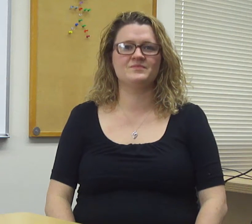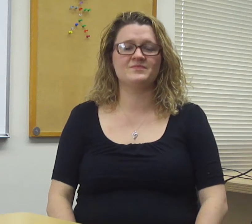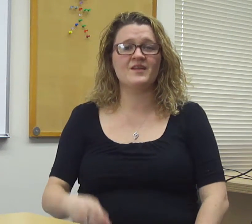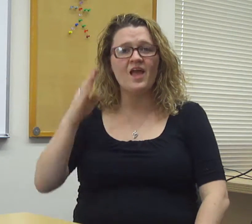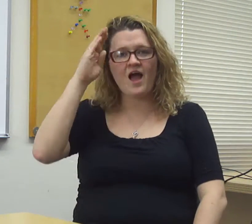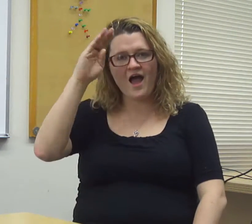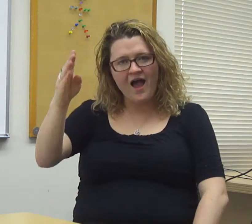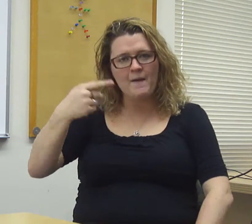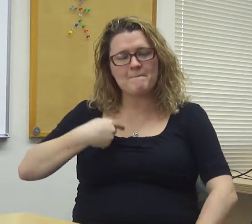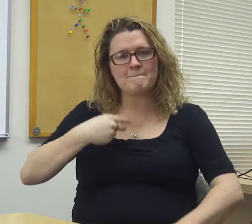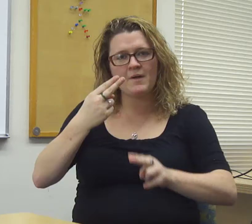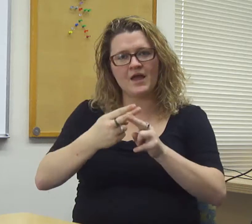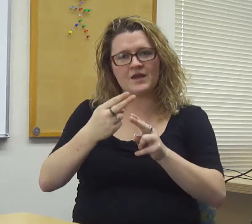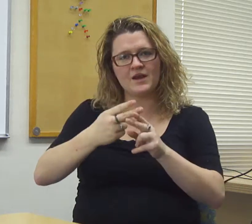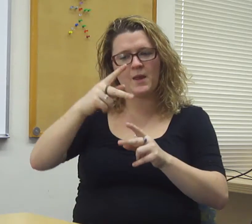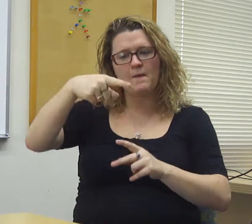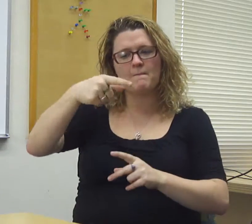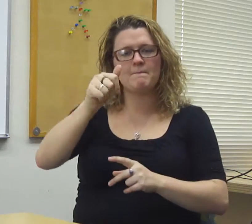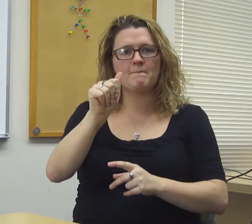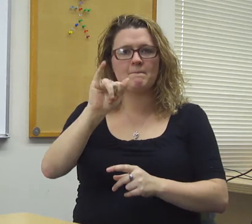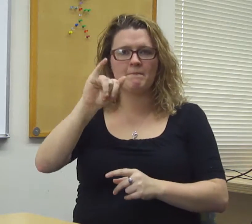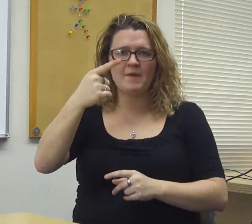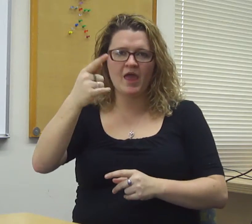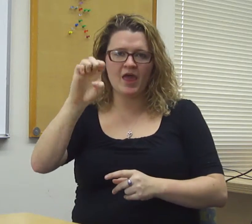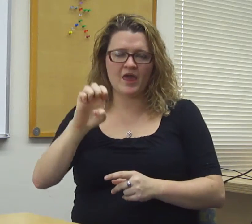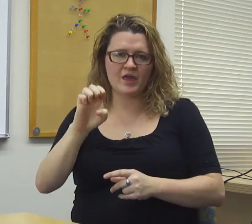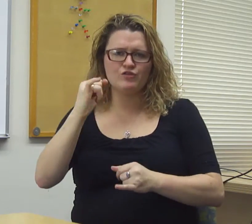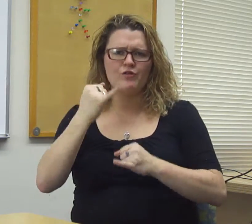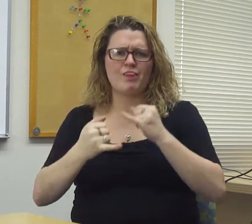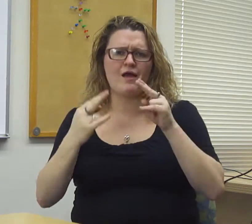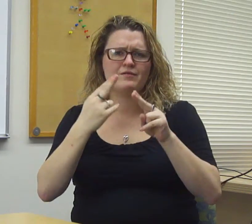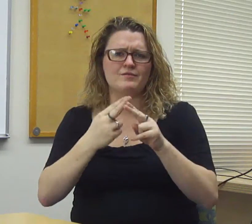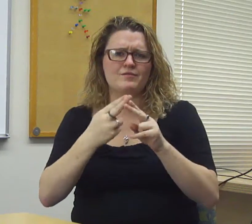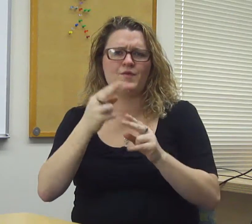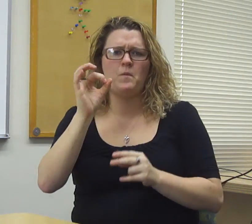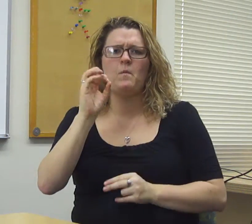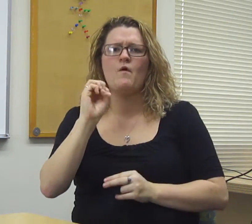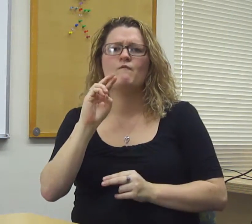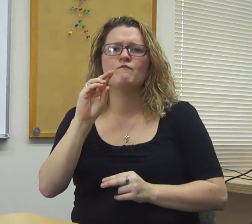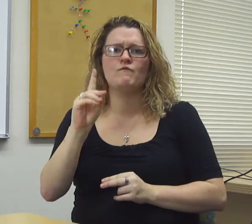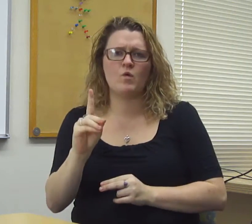Hi! My name is Paige Ford